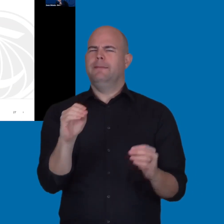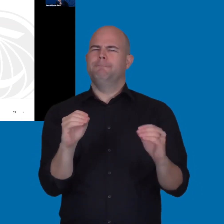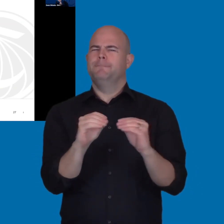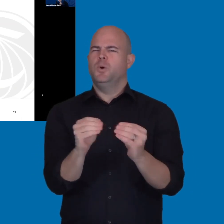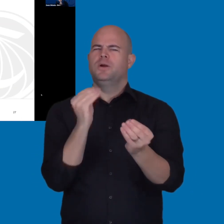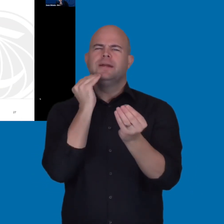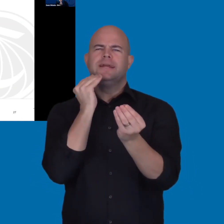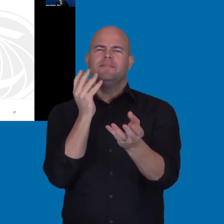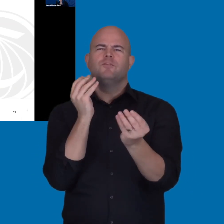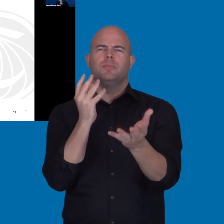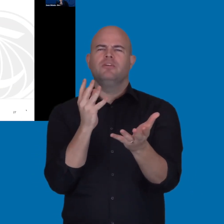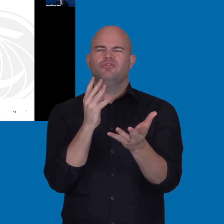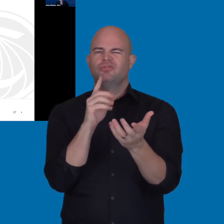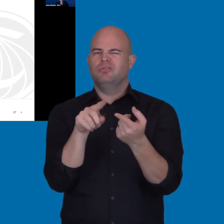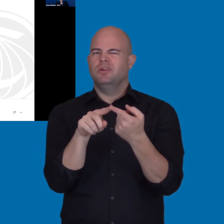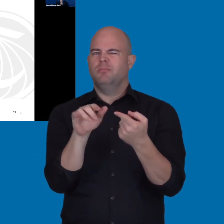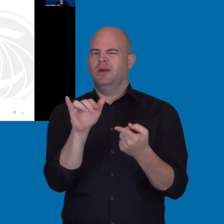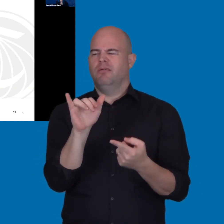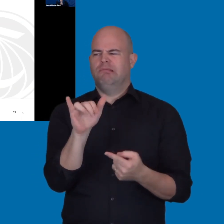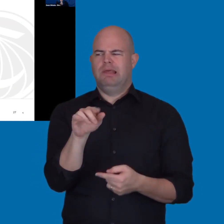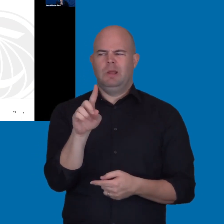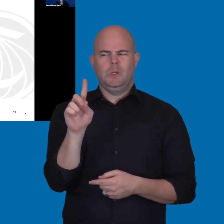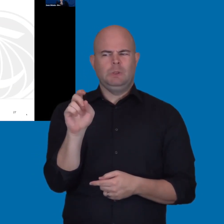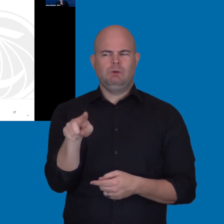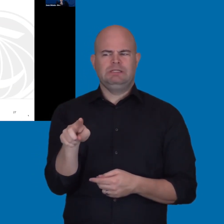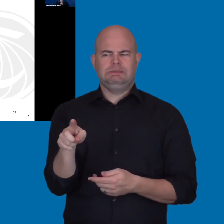I think we're going to need a little more information